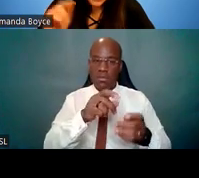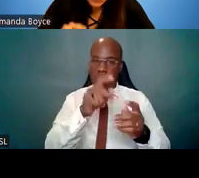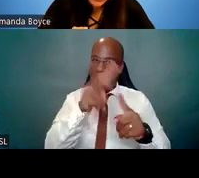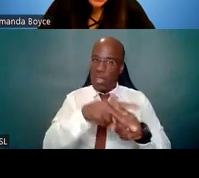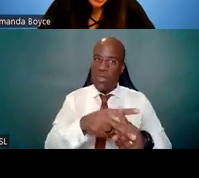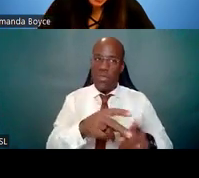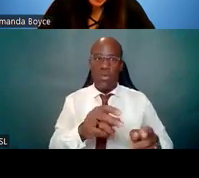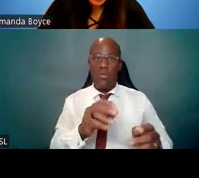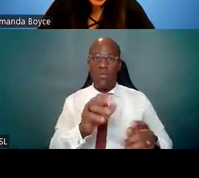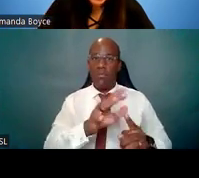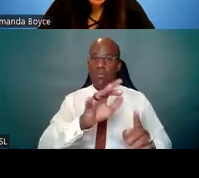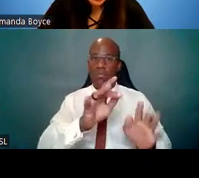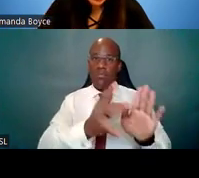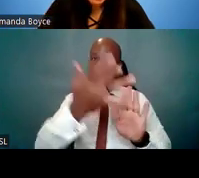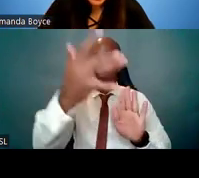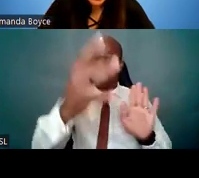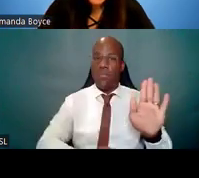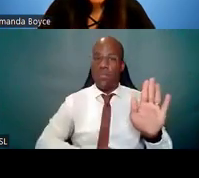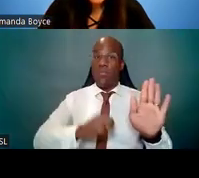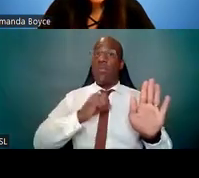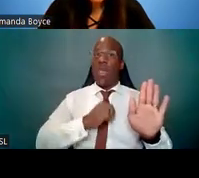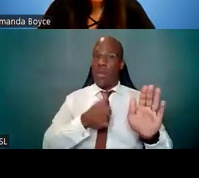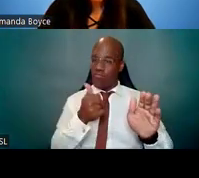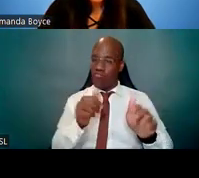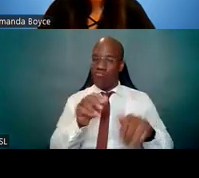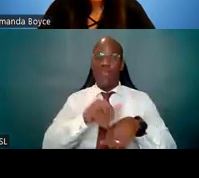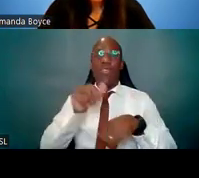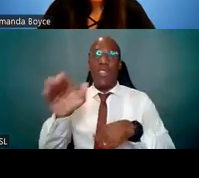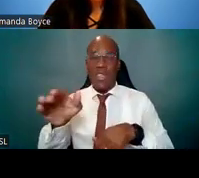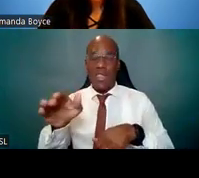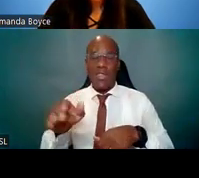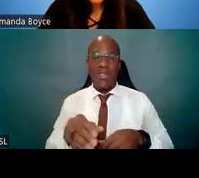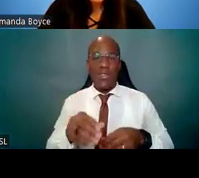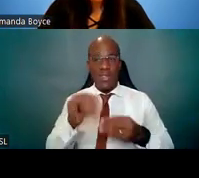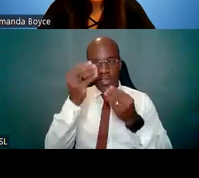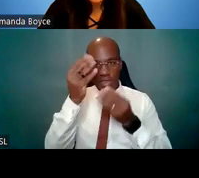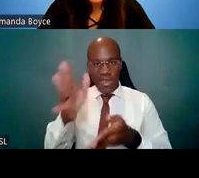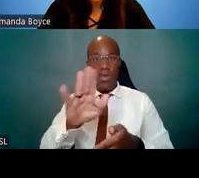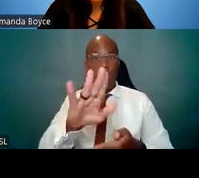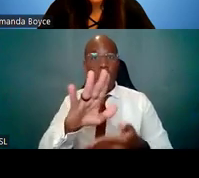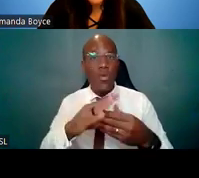And that leads to point number two -- make sure that the application tells one cohesive story.